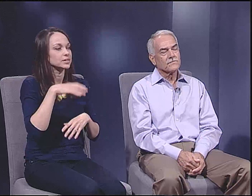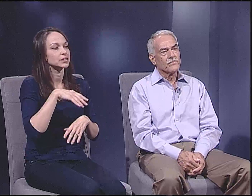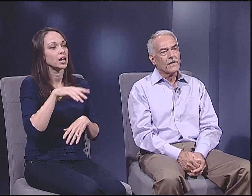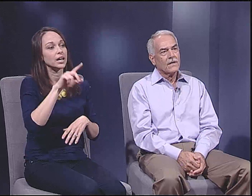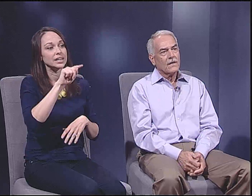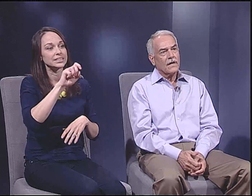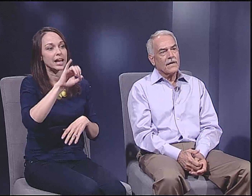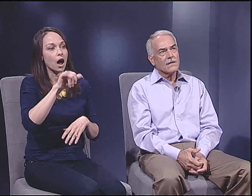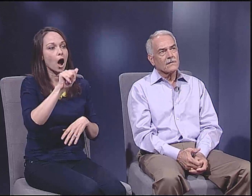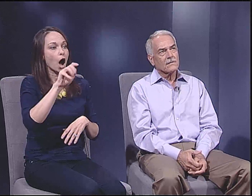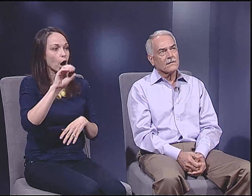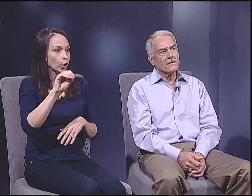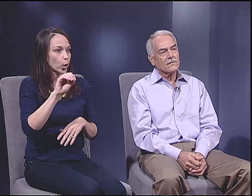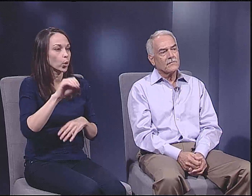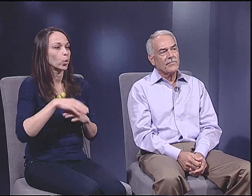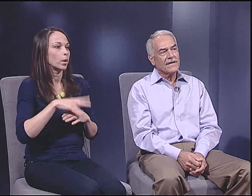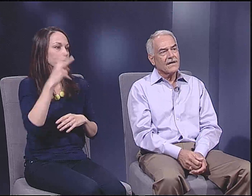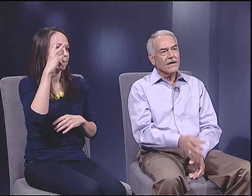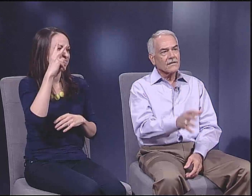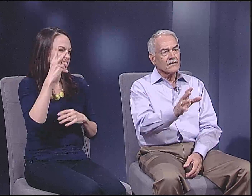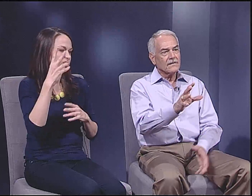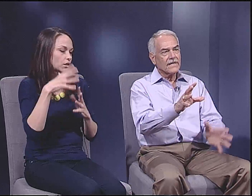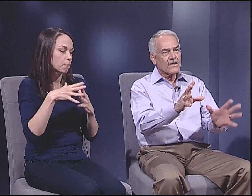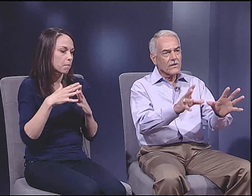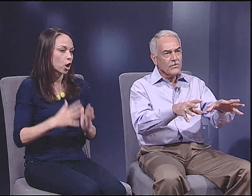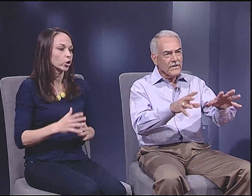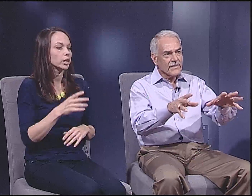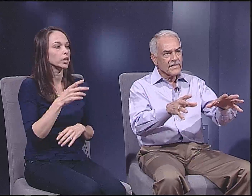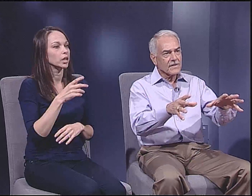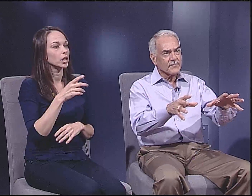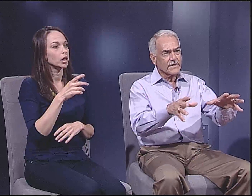Mexican-Americans or Tejanos.